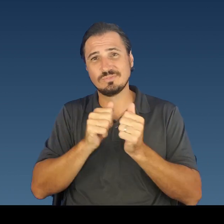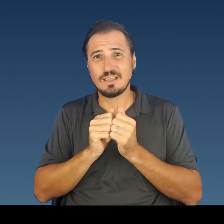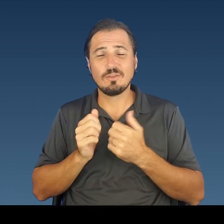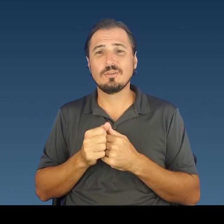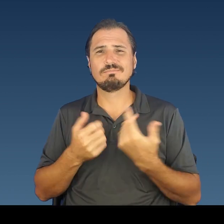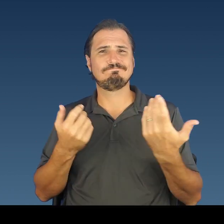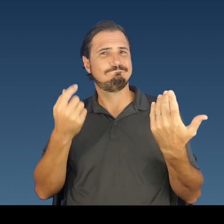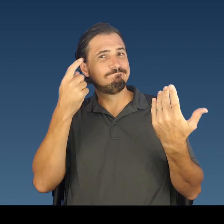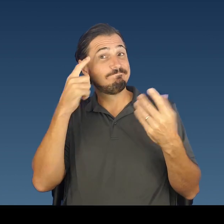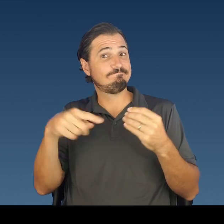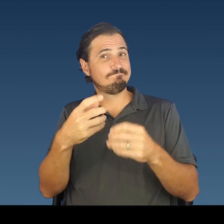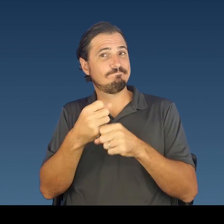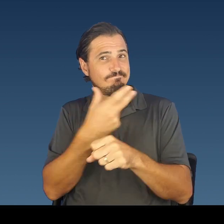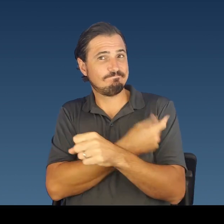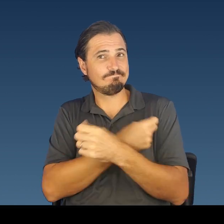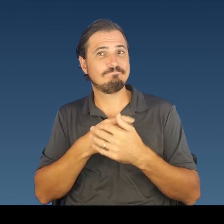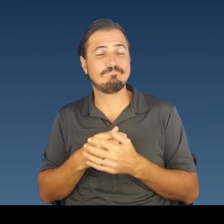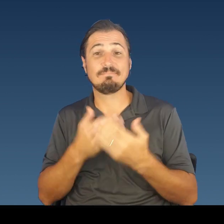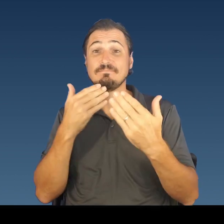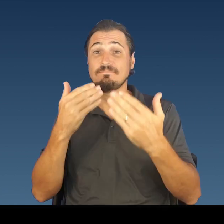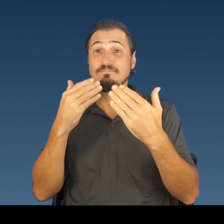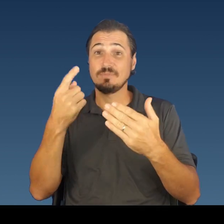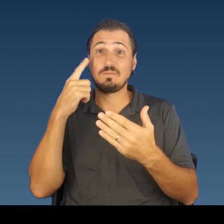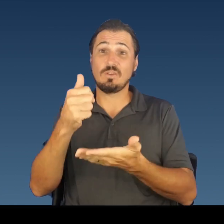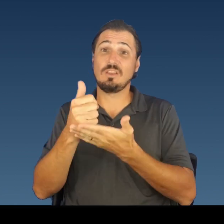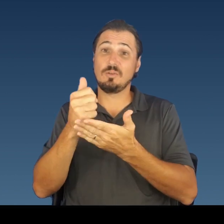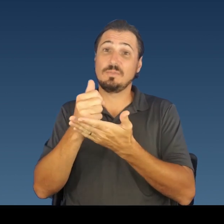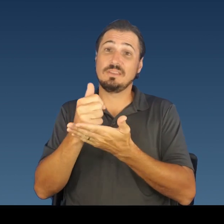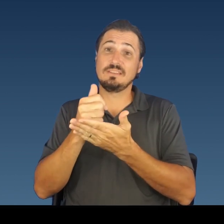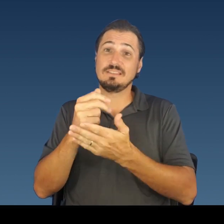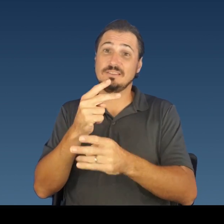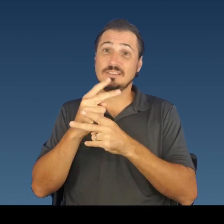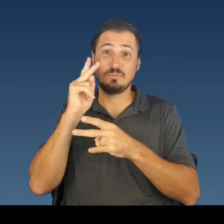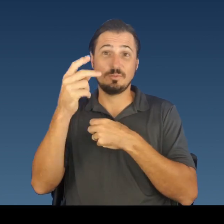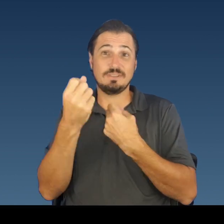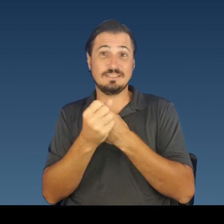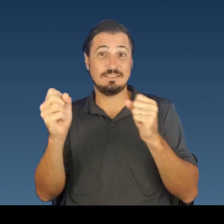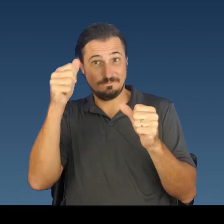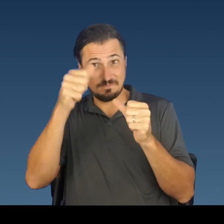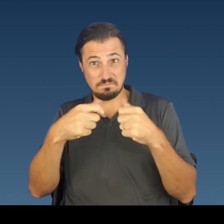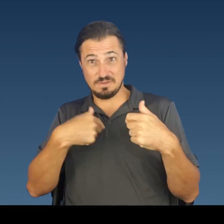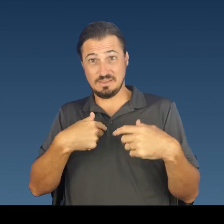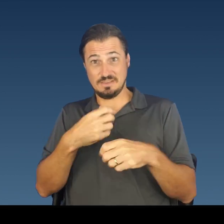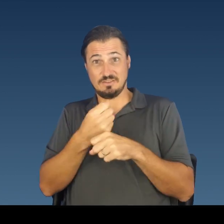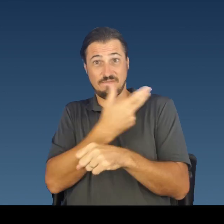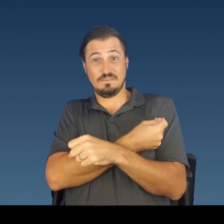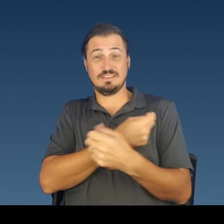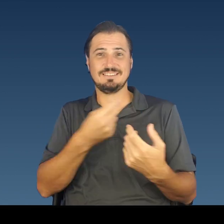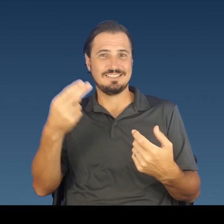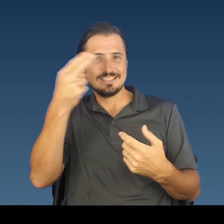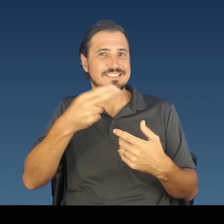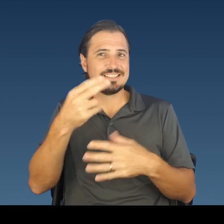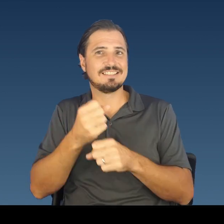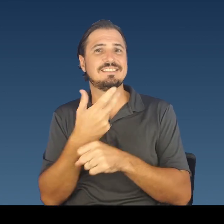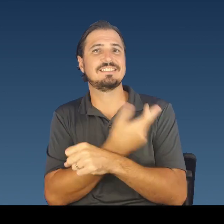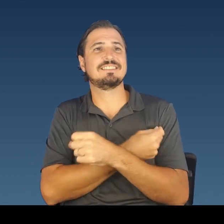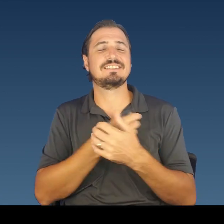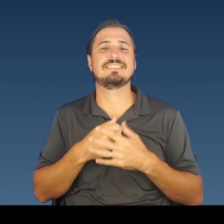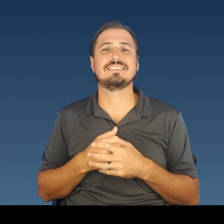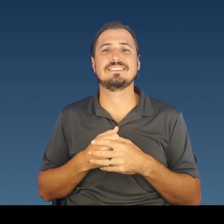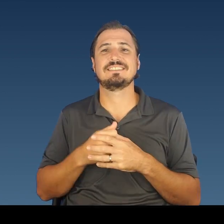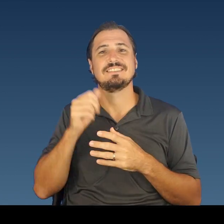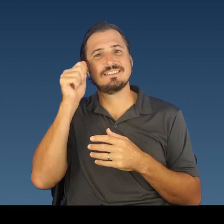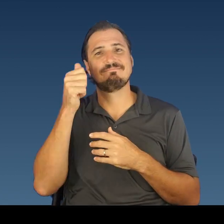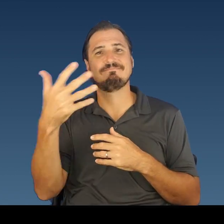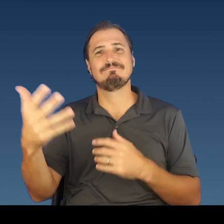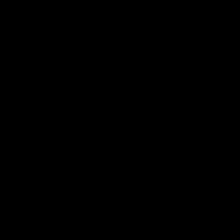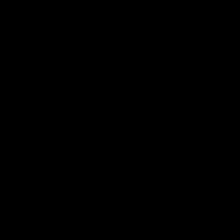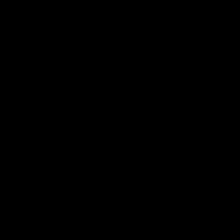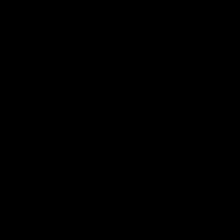consider getting a vaccine. Mahalo for helping to keep Kaua‘i safe. And remember, I got vaccinated #HIGotVaccinated! Aloha!